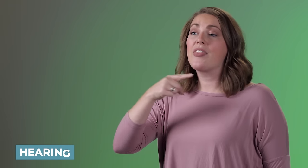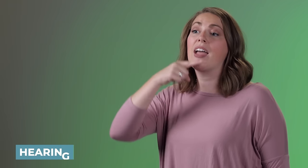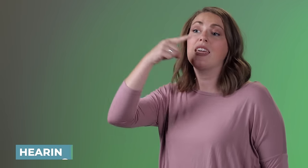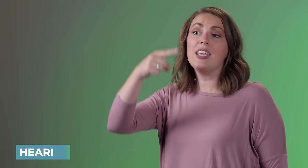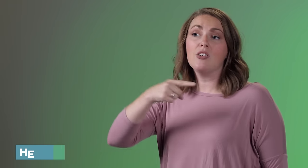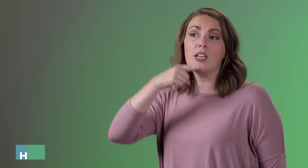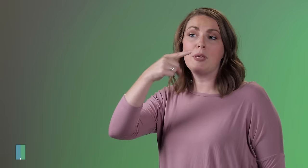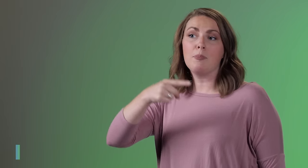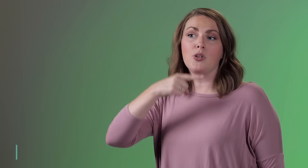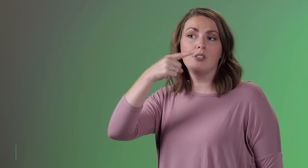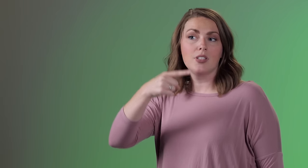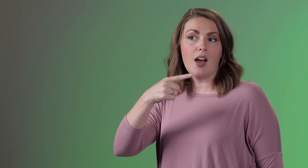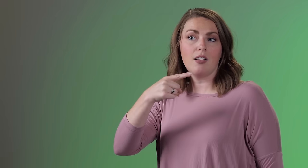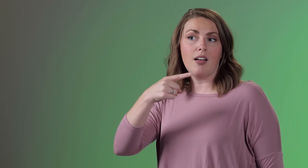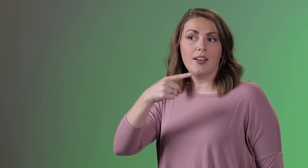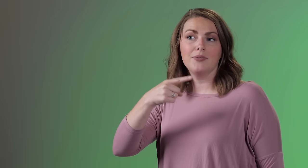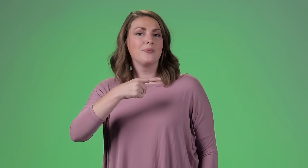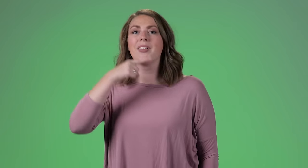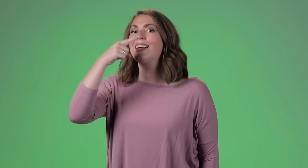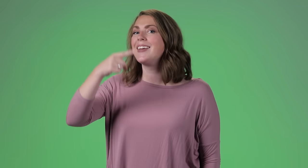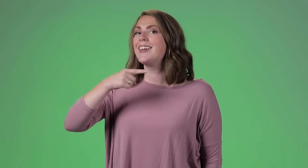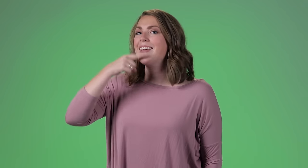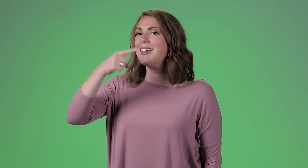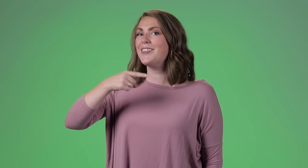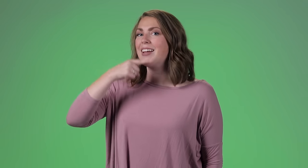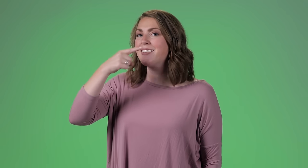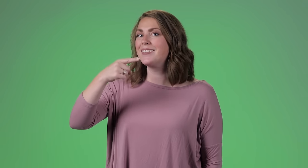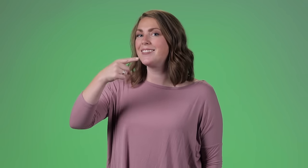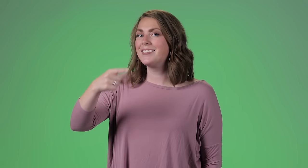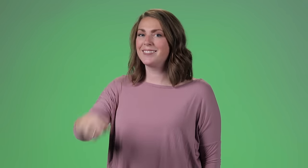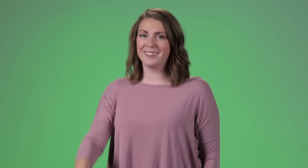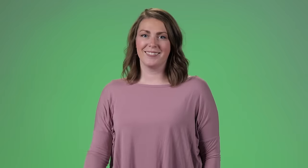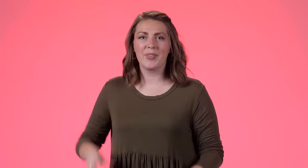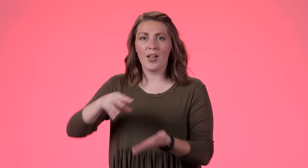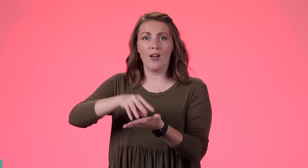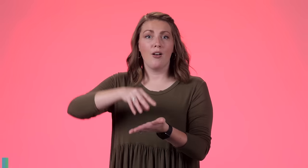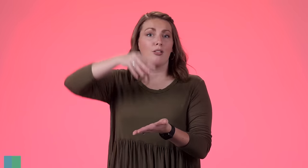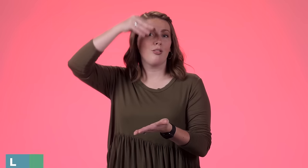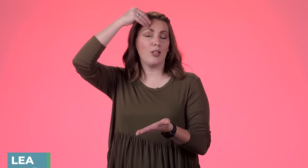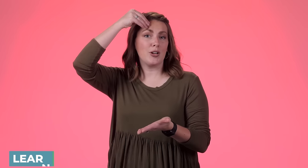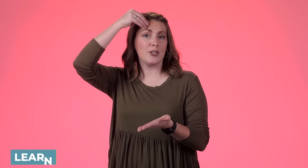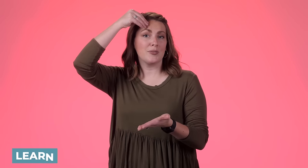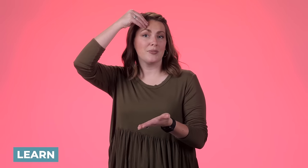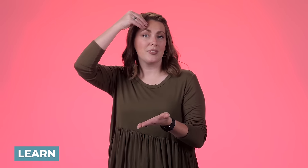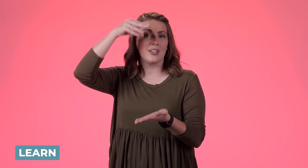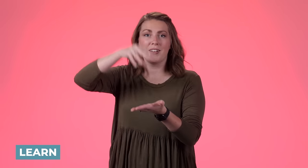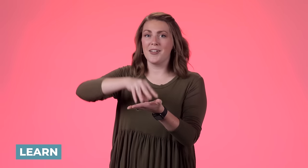helping me, or helping everybody, or helping somebody else 'help.'